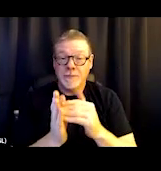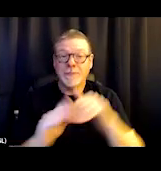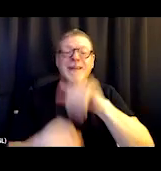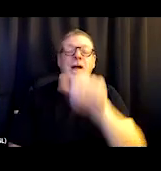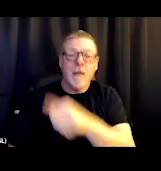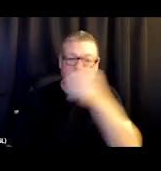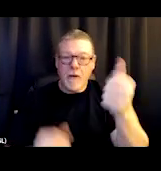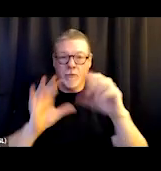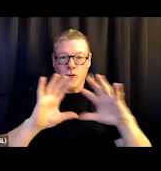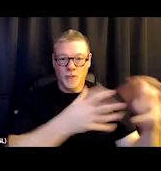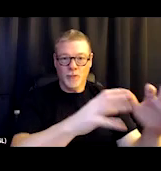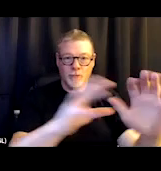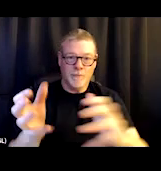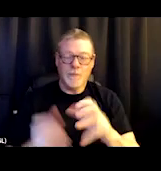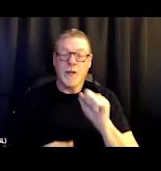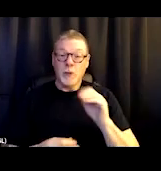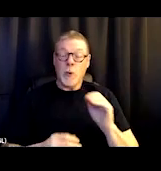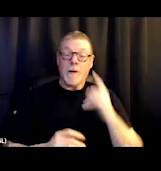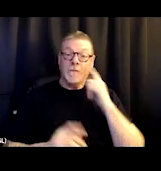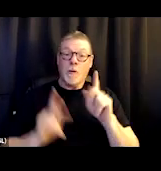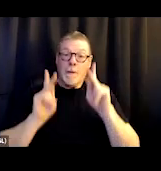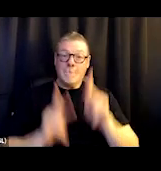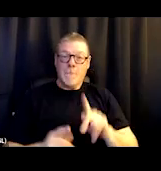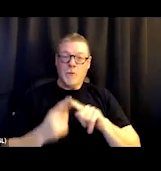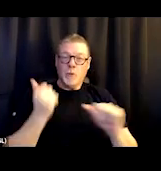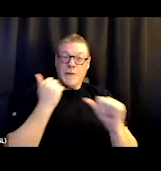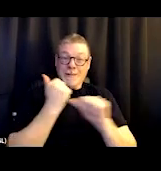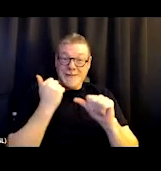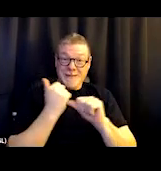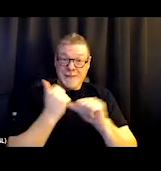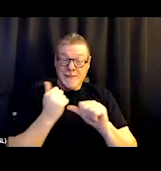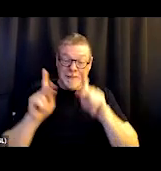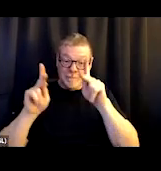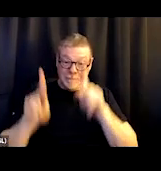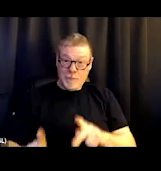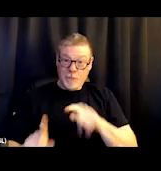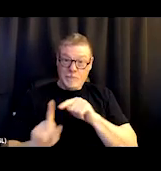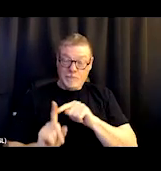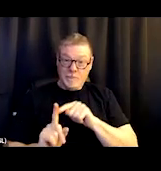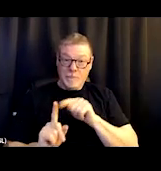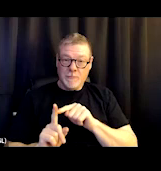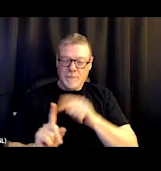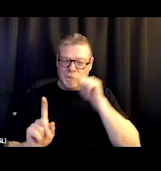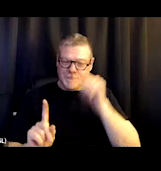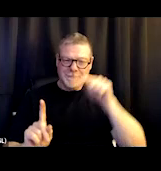So the ability for somebody to assist a client or patient look at all of these pieces